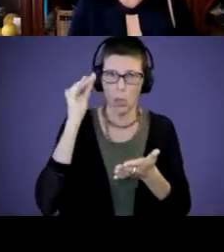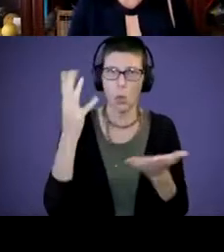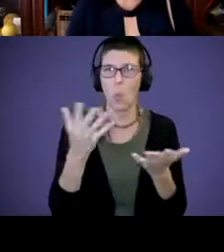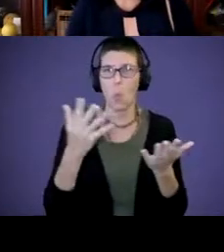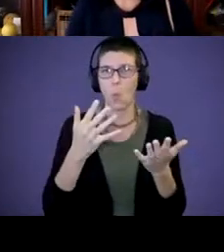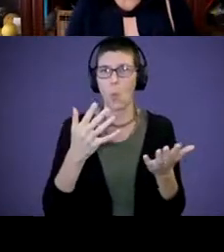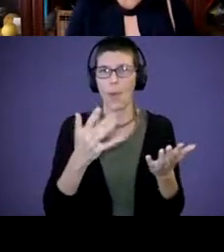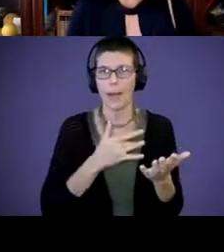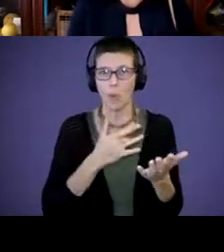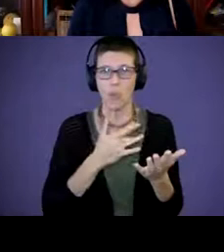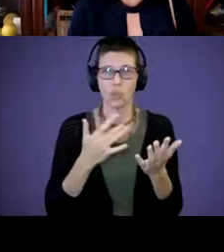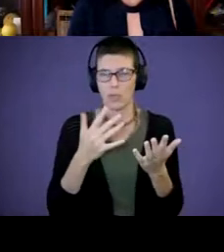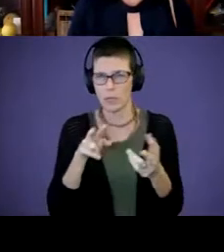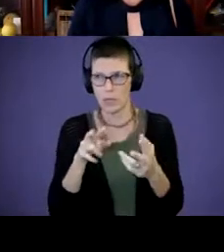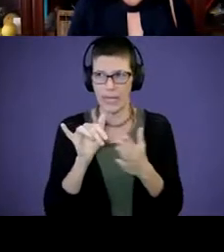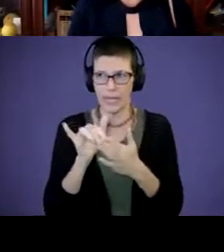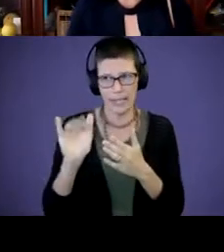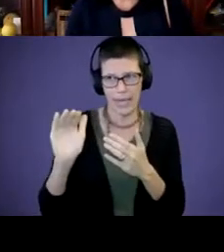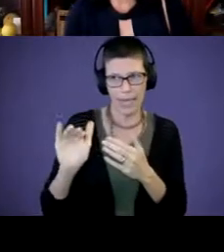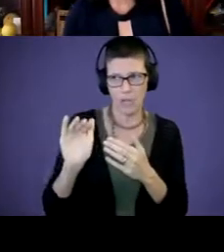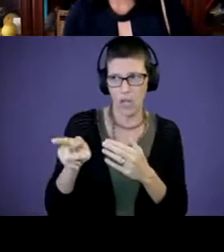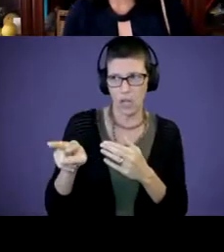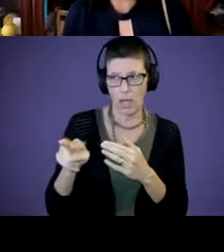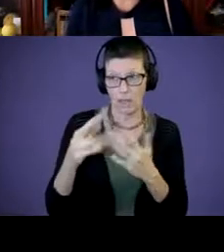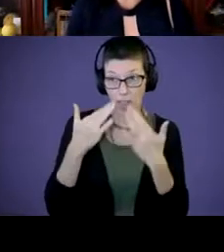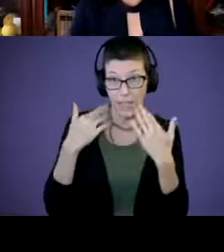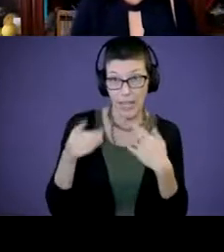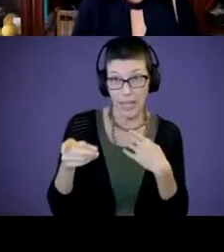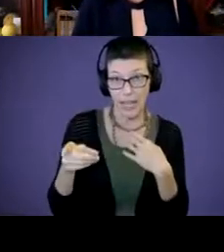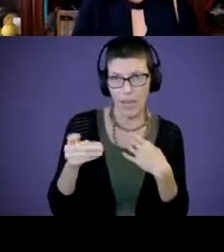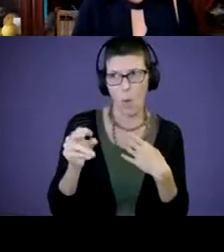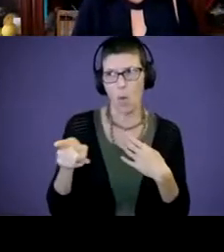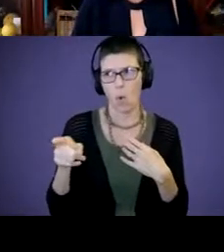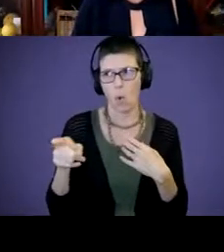Is that child being friendly or is that child being aggressive at me? So,